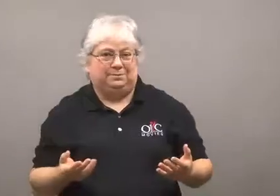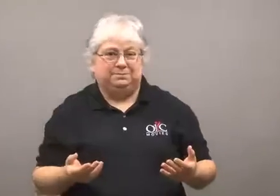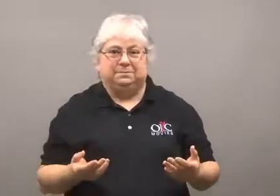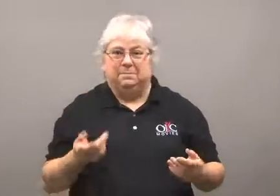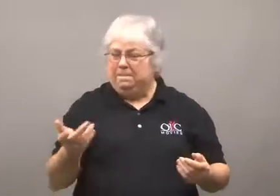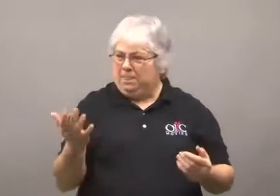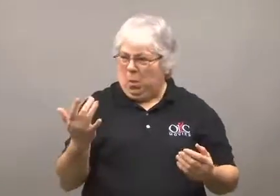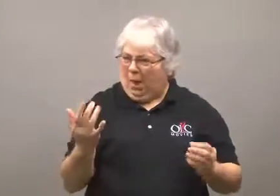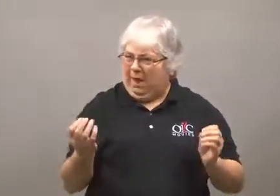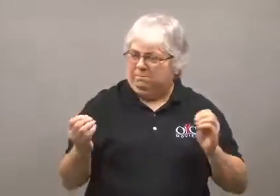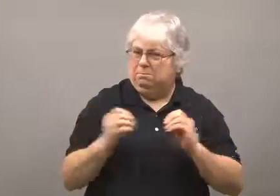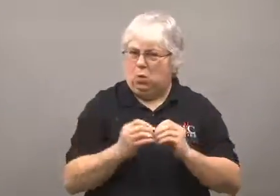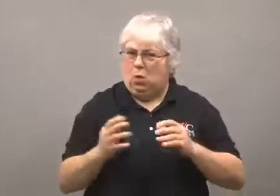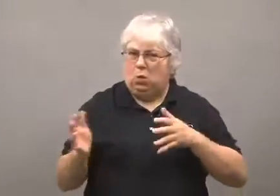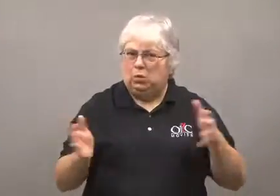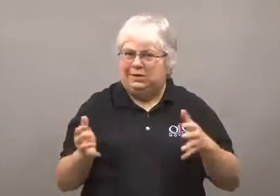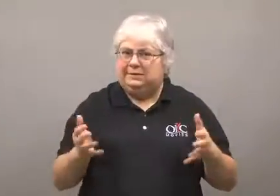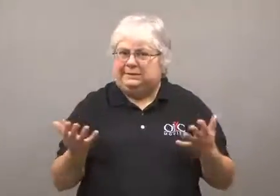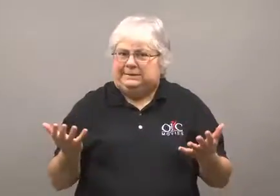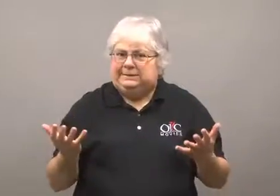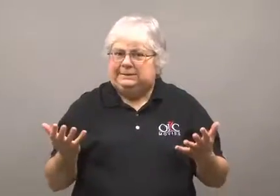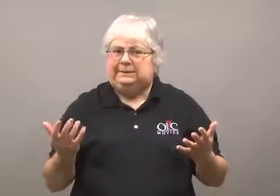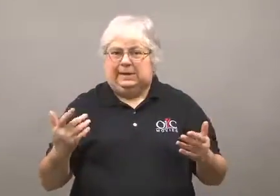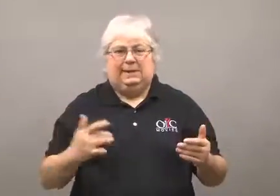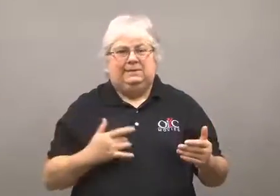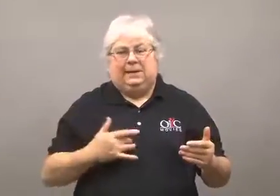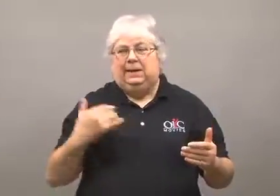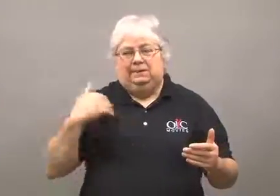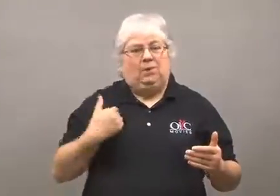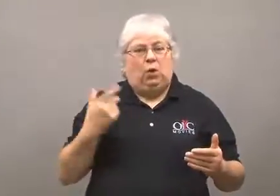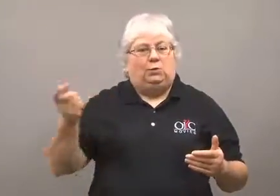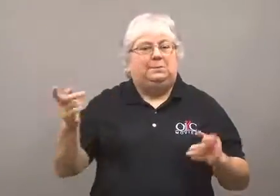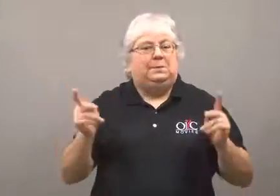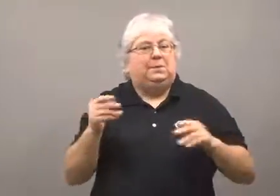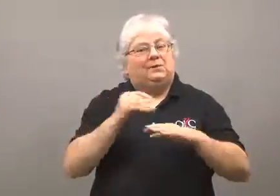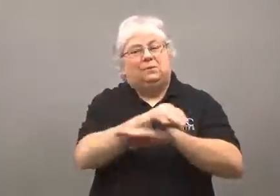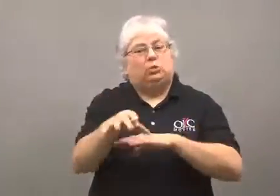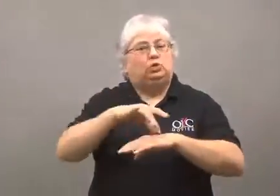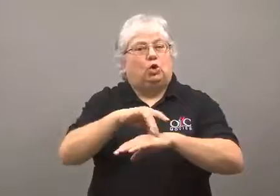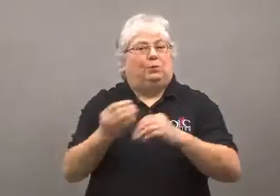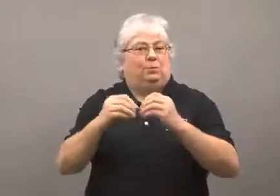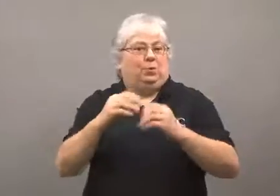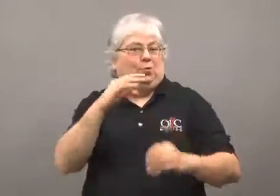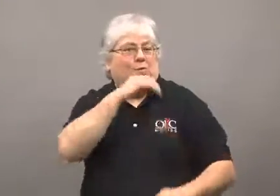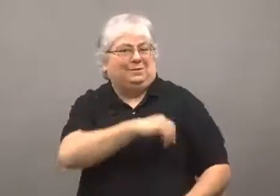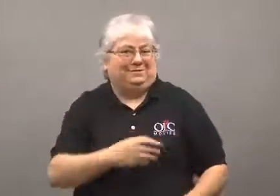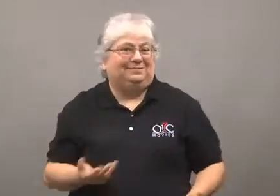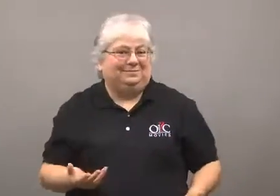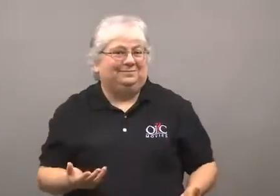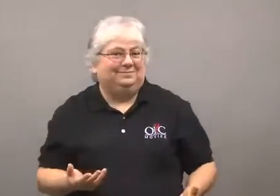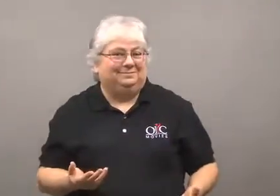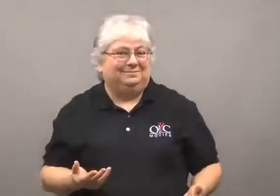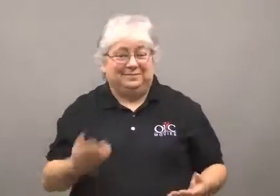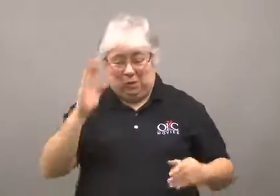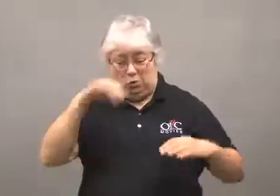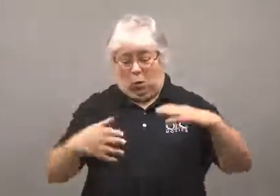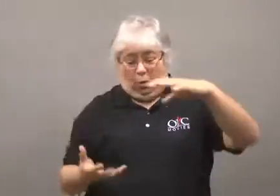The stronger winds are thought to be due to global warming caused by people.